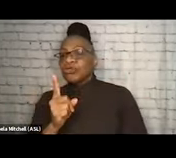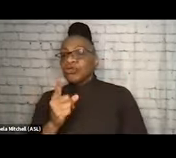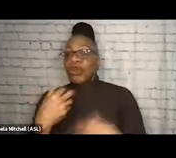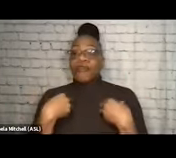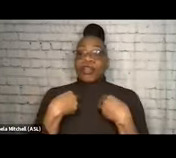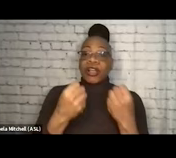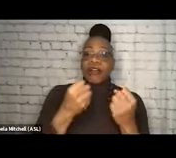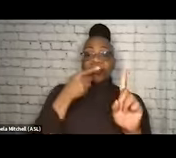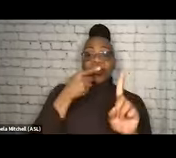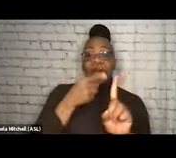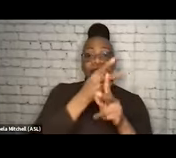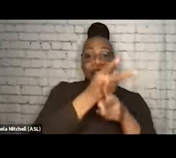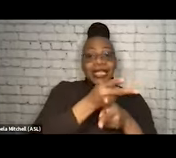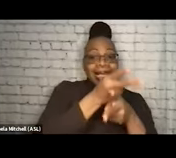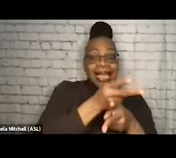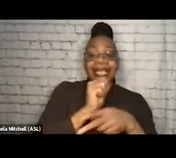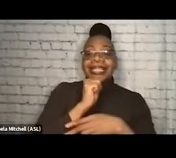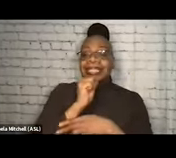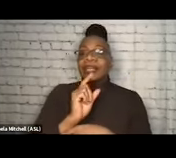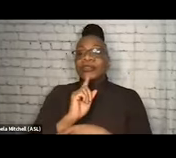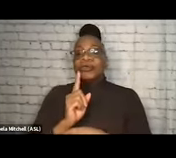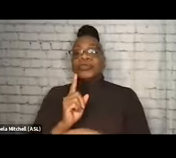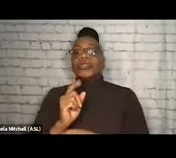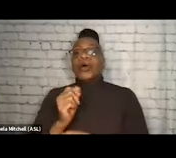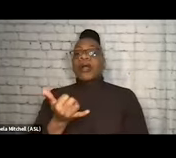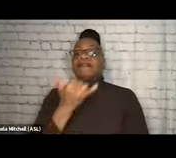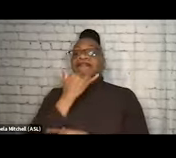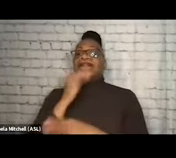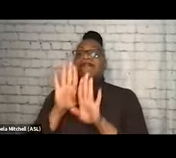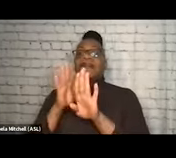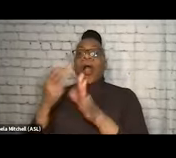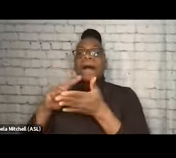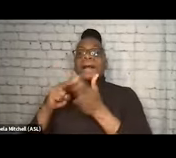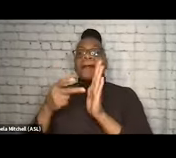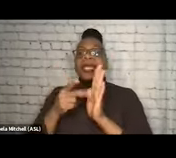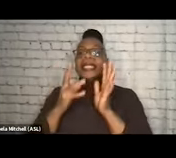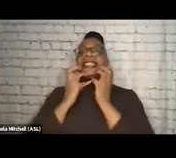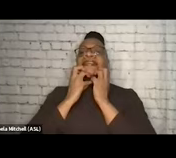that's not true No Wrong Door. That's valuing as a system certain approaches